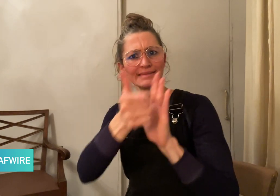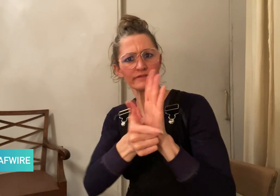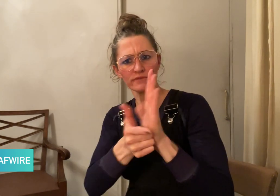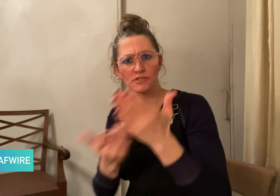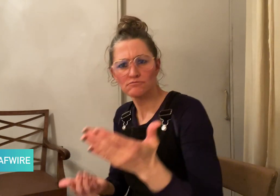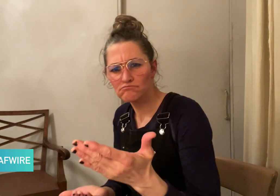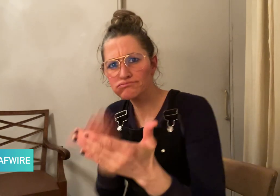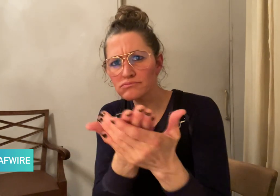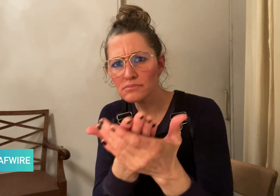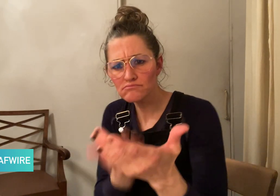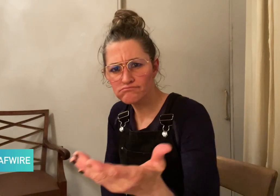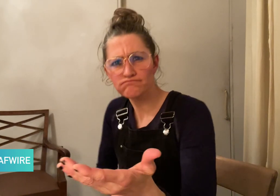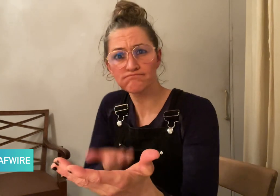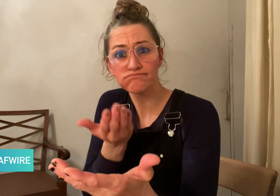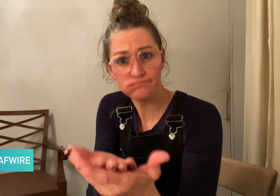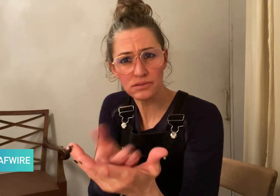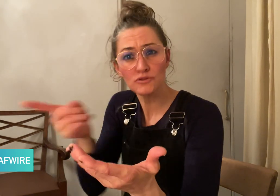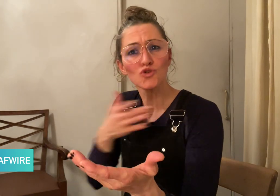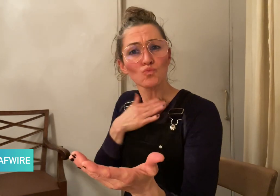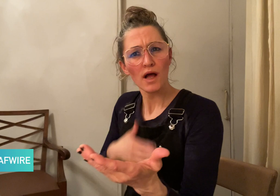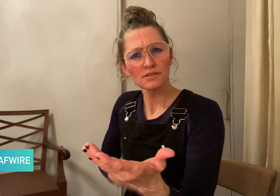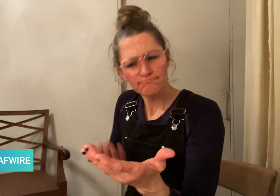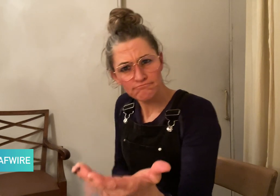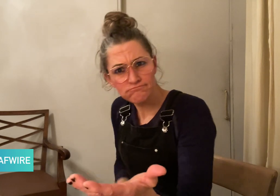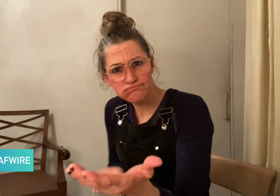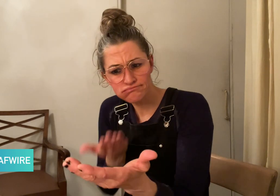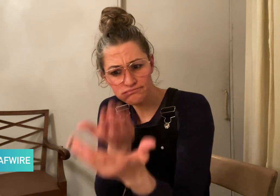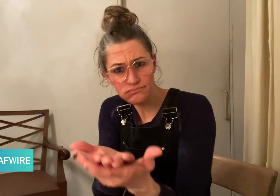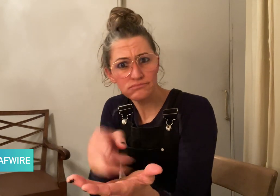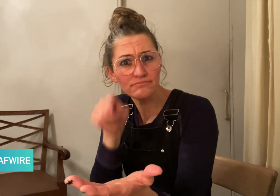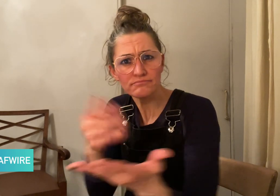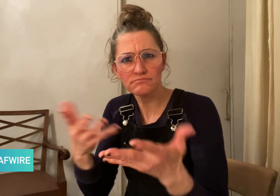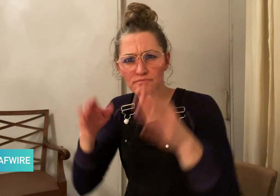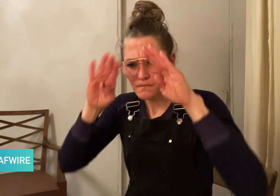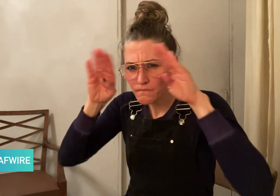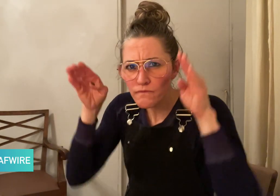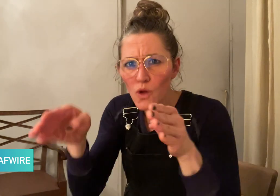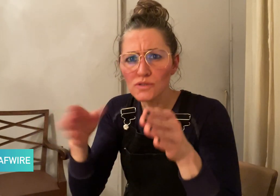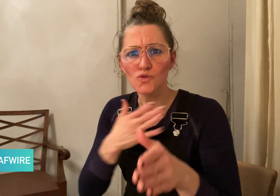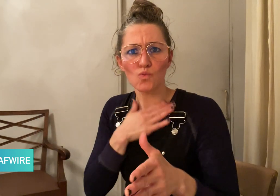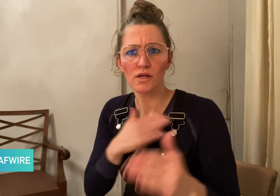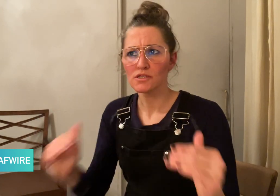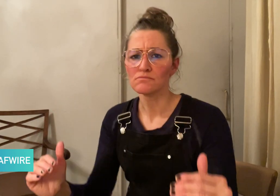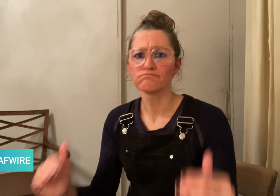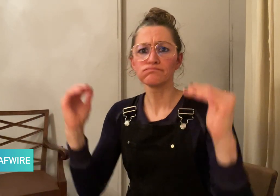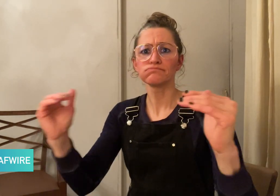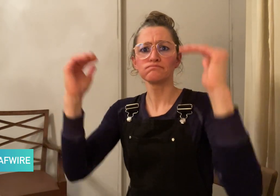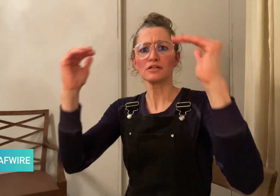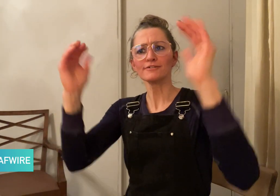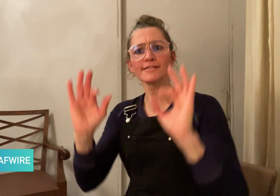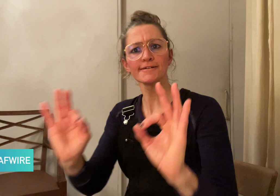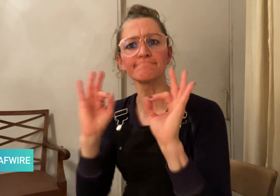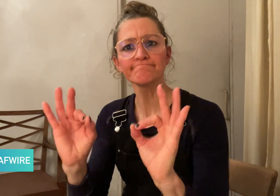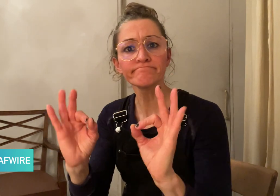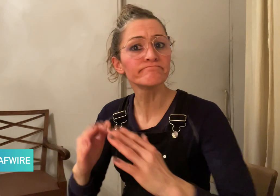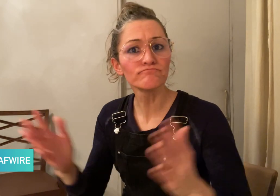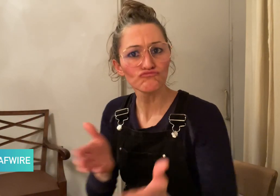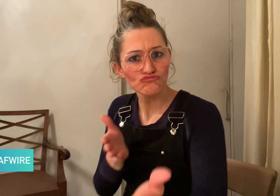proposals that focus on improving the rights of people